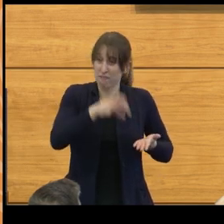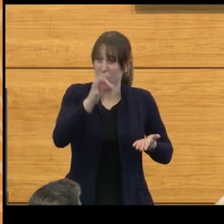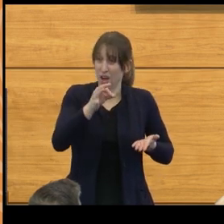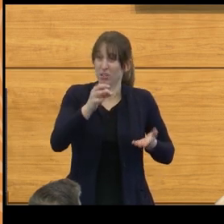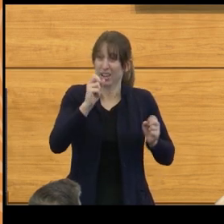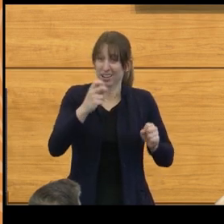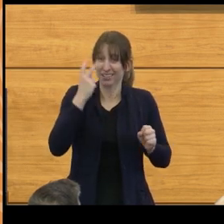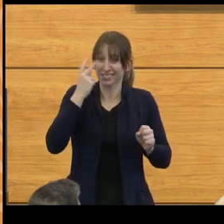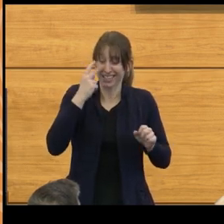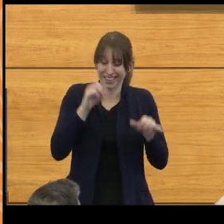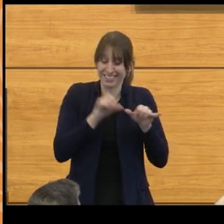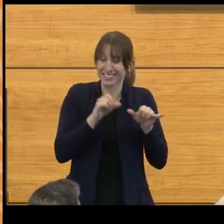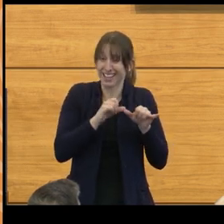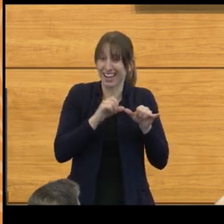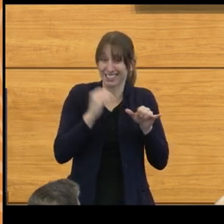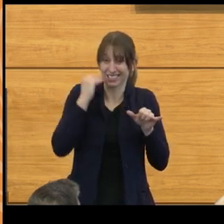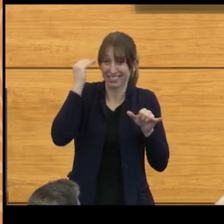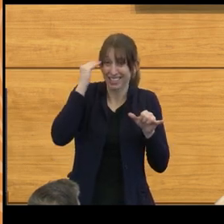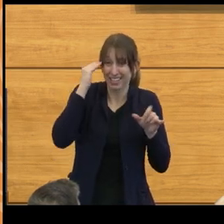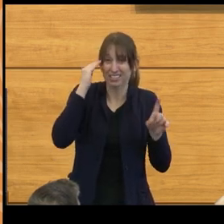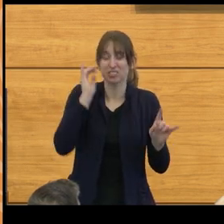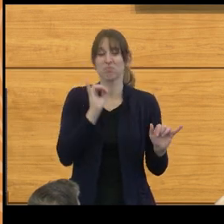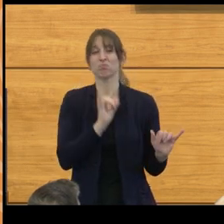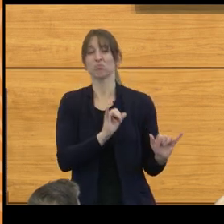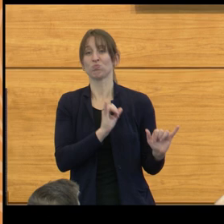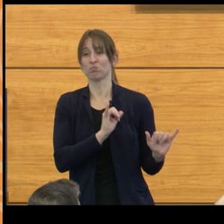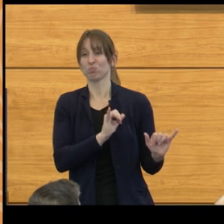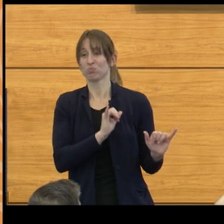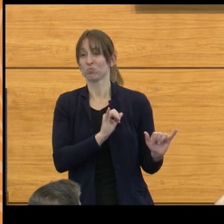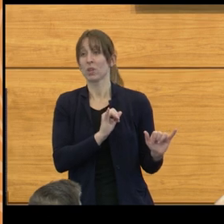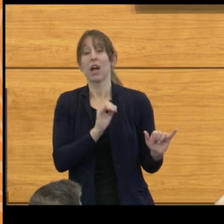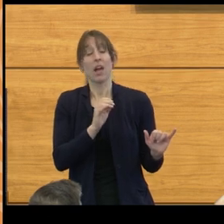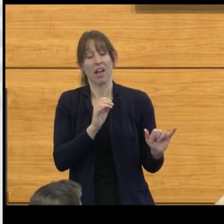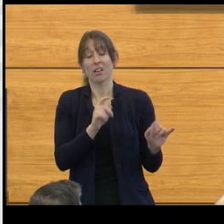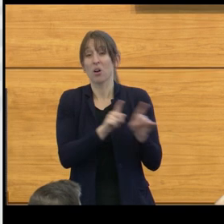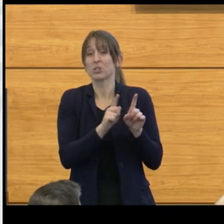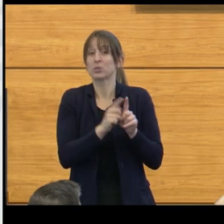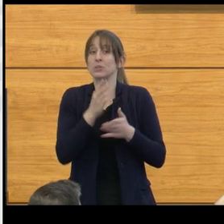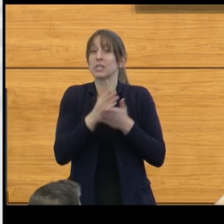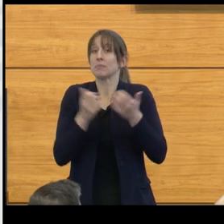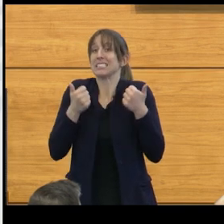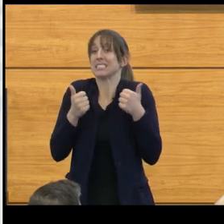And there's even evidence that there were attempts at surgical correction of the hydrocephalus.